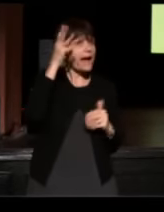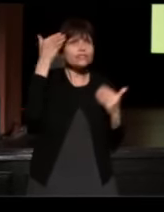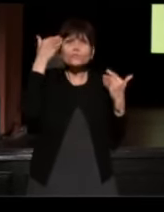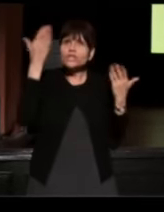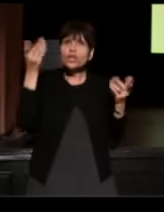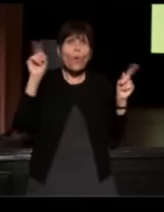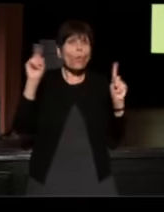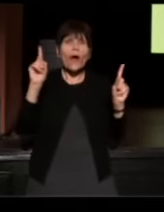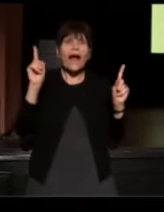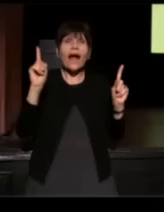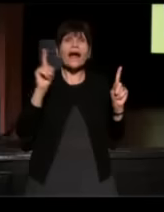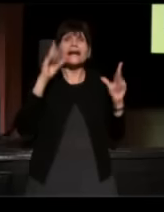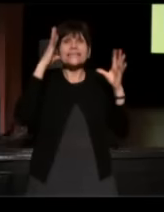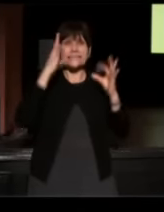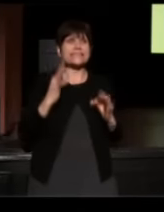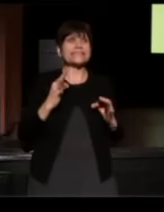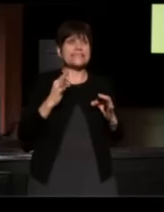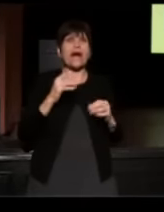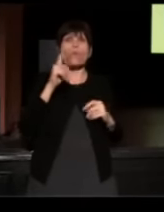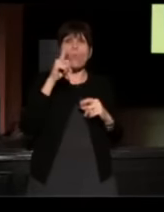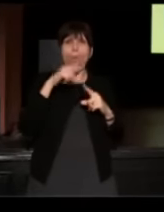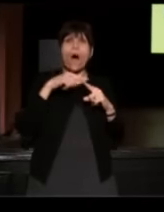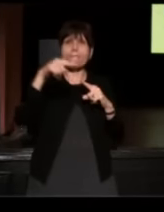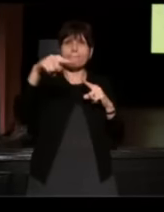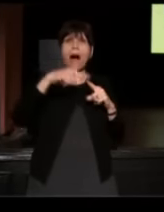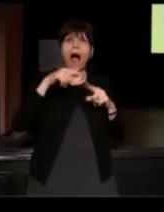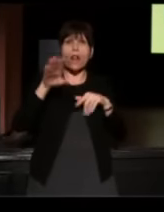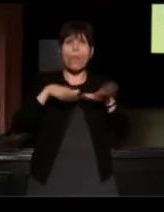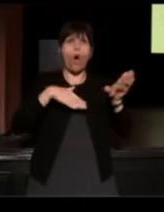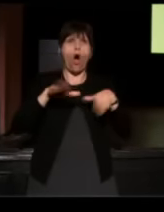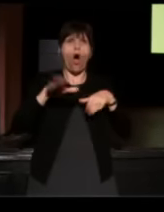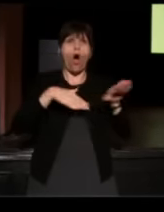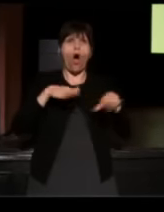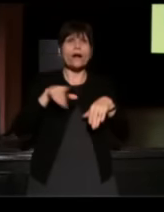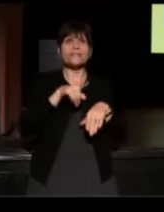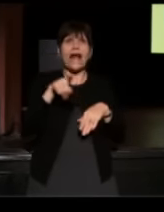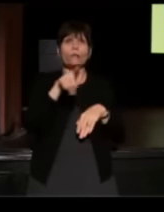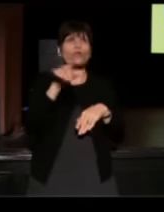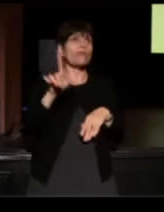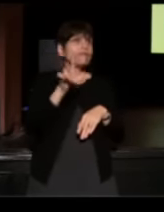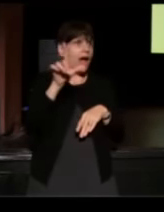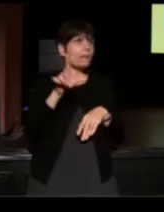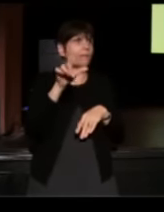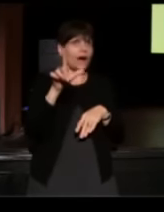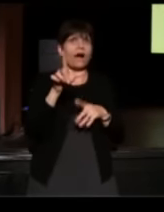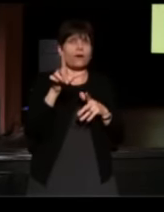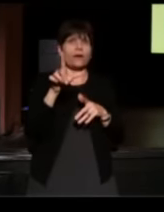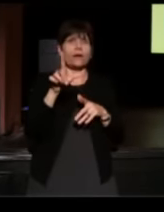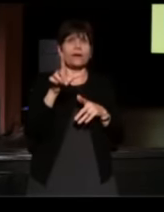decided to take a mile walk from our home down to the library, which was, of course, a public library